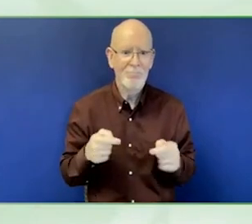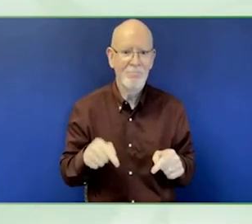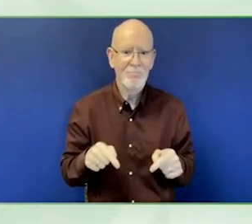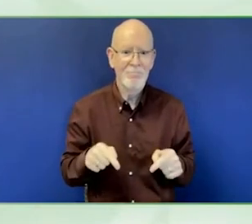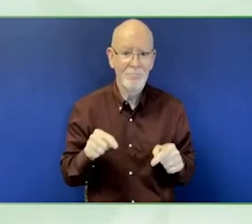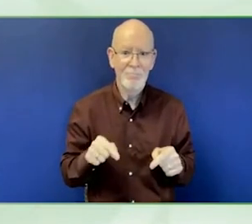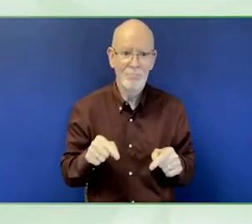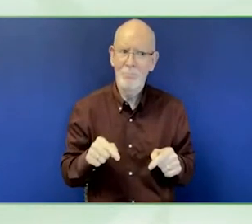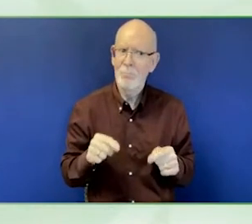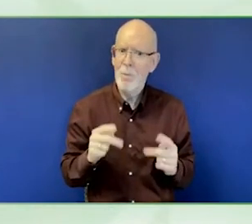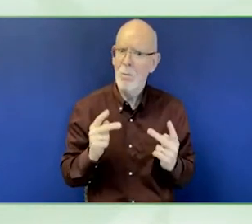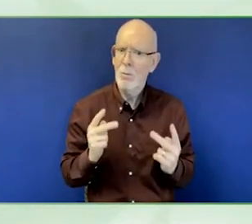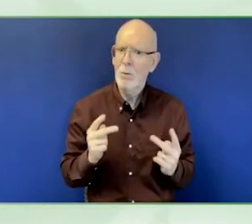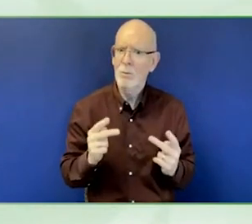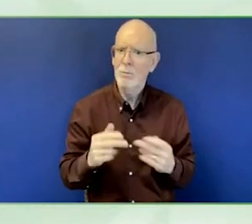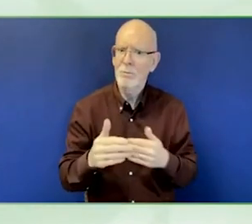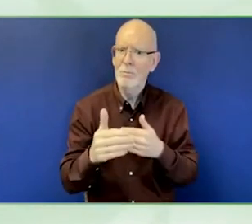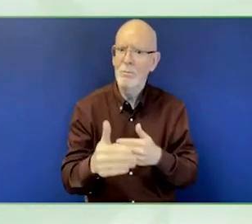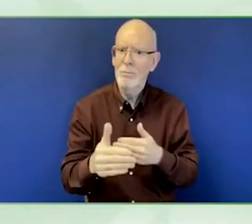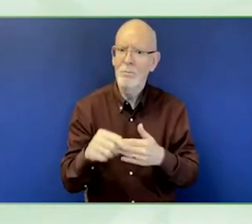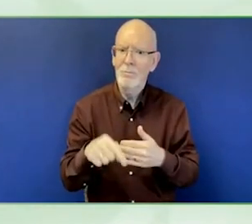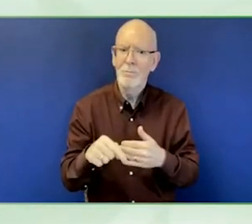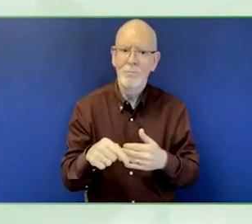relation to supporting disability inclusion.